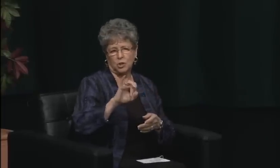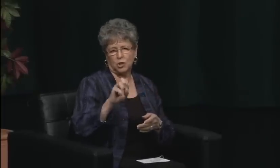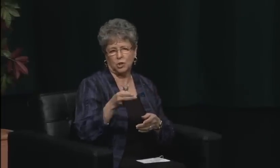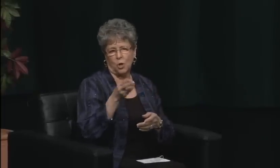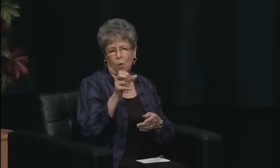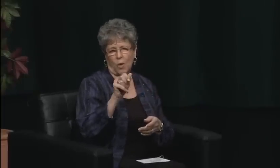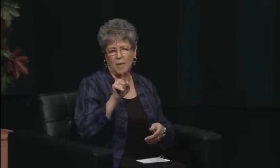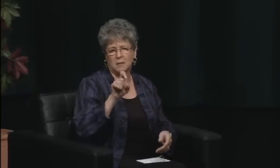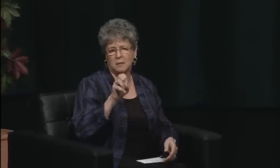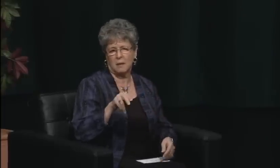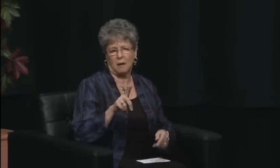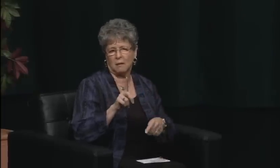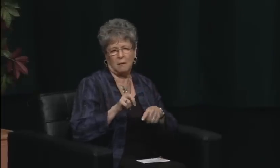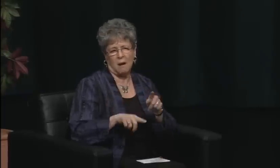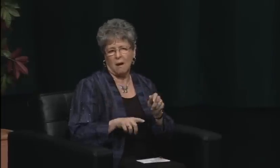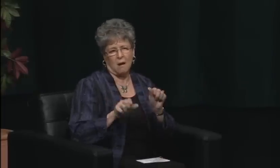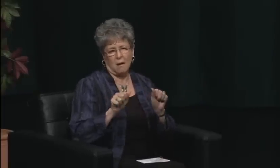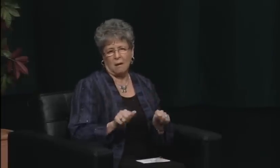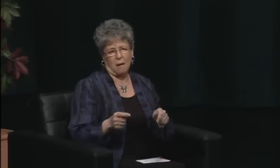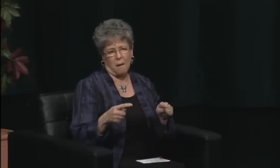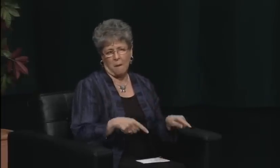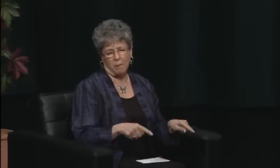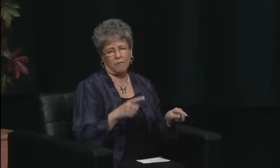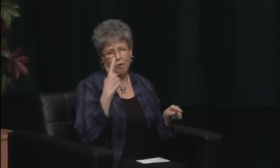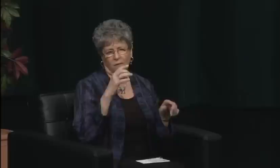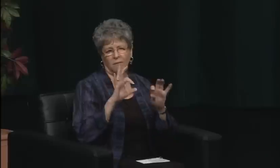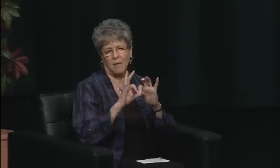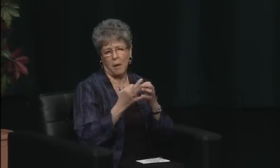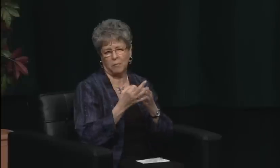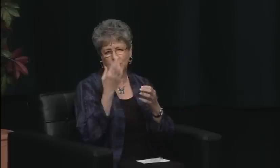to moderate our panel, and I'd like to invite Vicki and our panelists to the stage at this time.